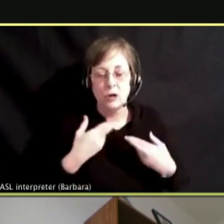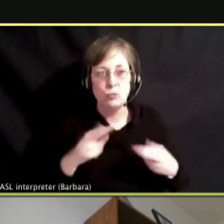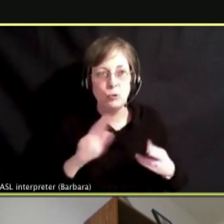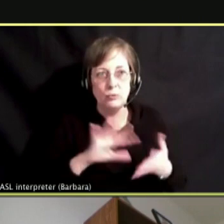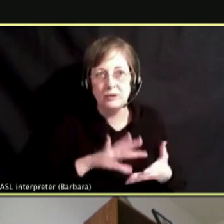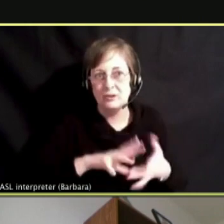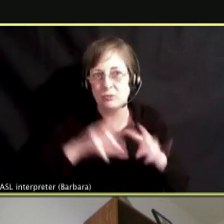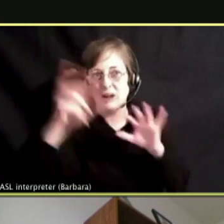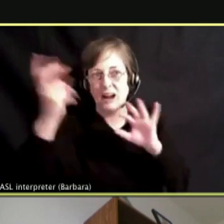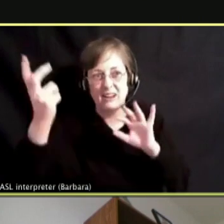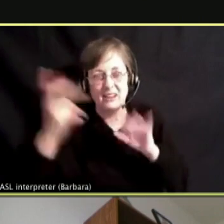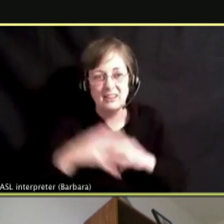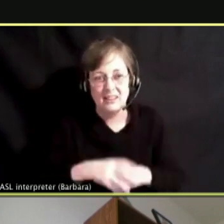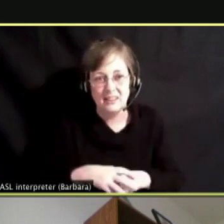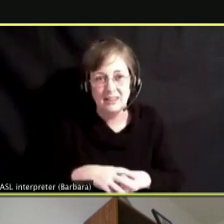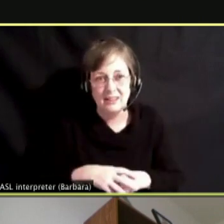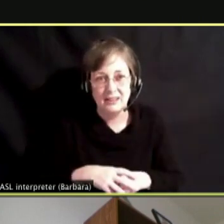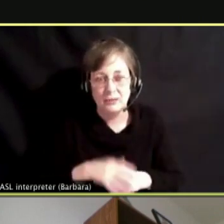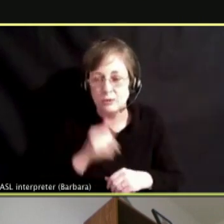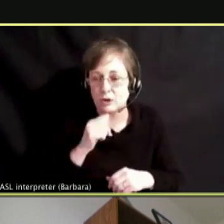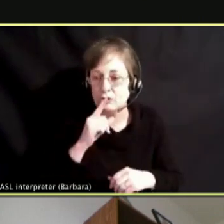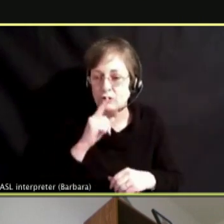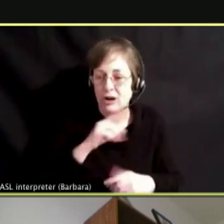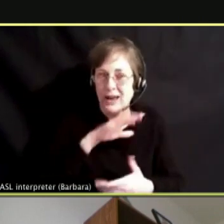I DON'T KNOW THAT HAVING A MESSY ROOM IS A SIGN.